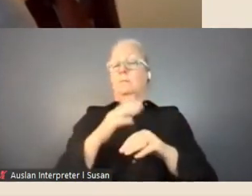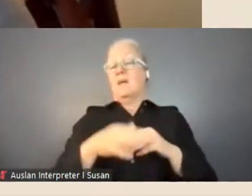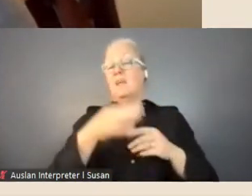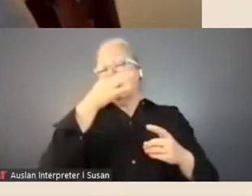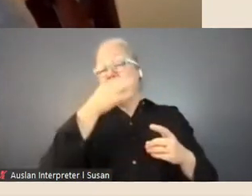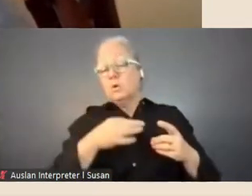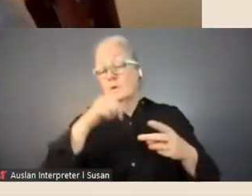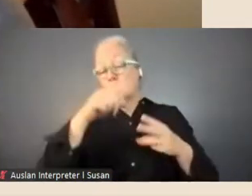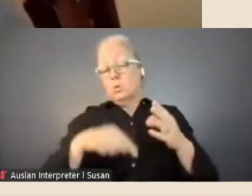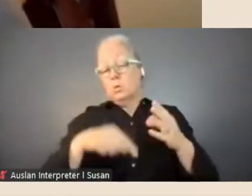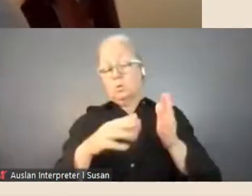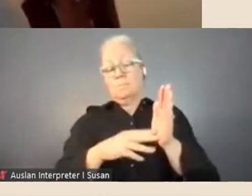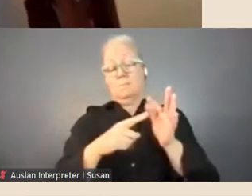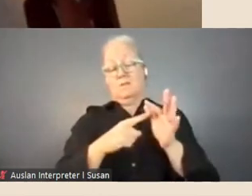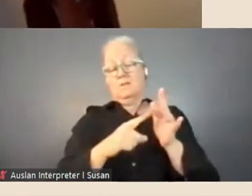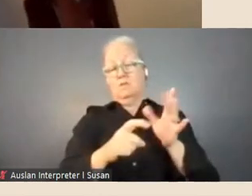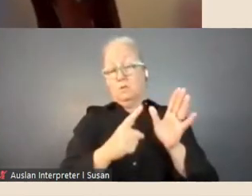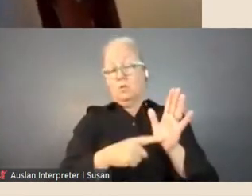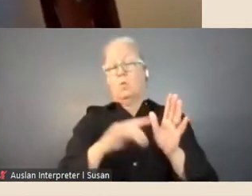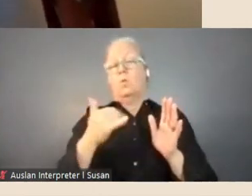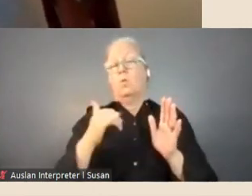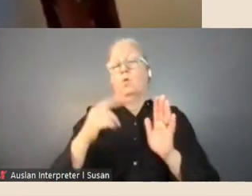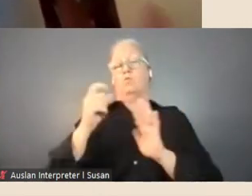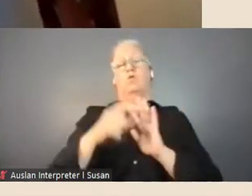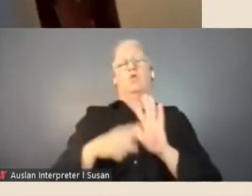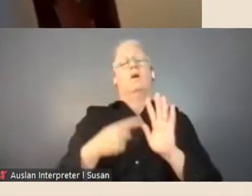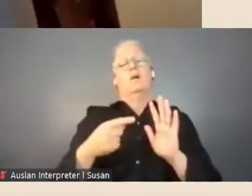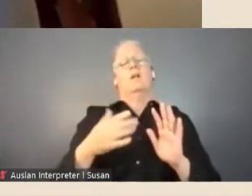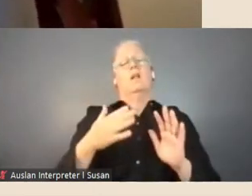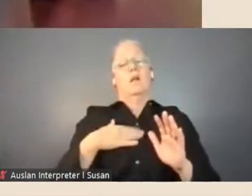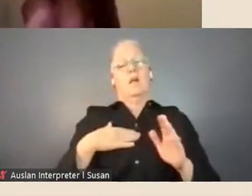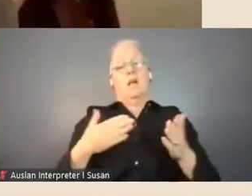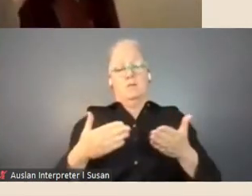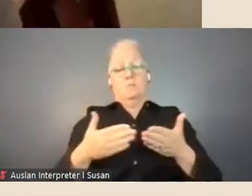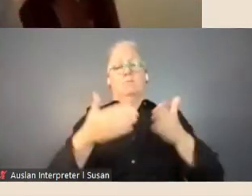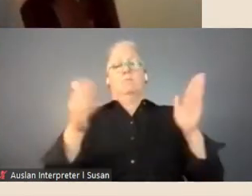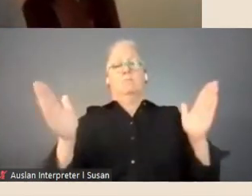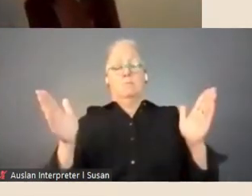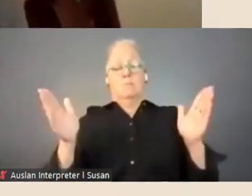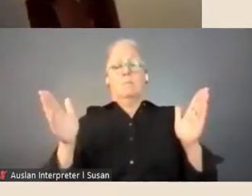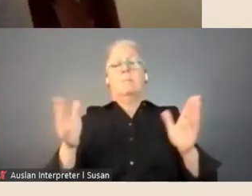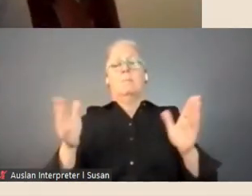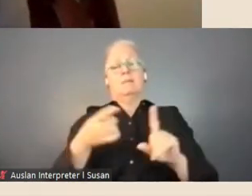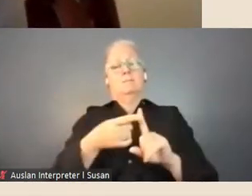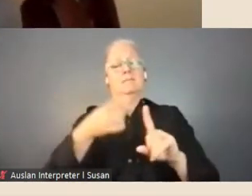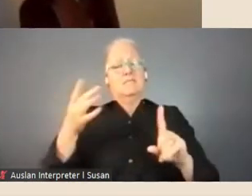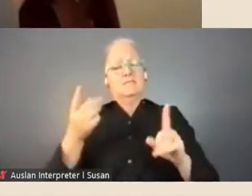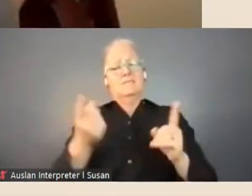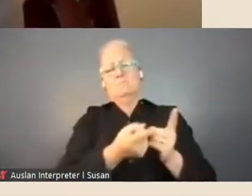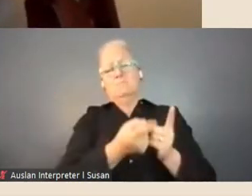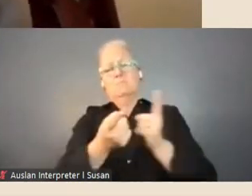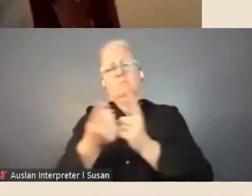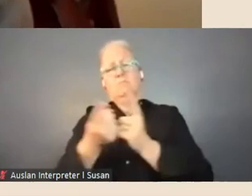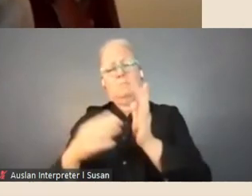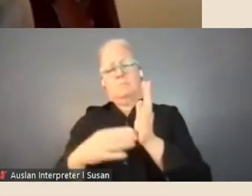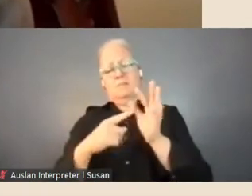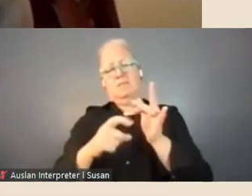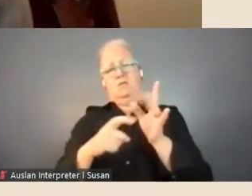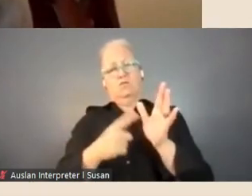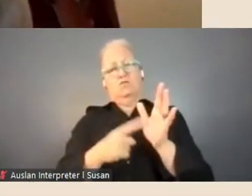is a project that draws on a broad but specific range of materials also attractive?'